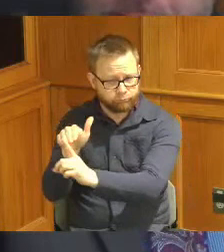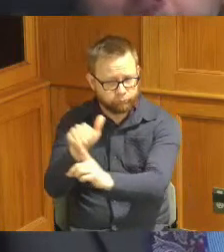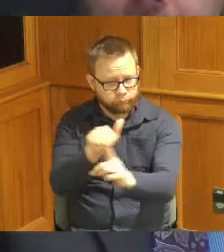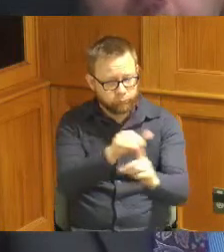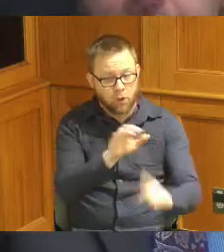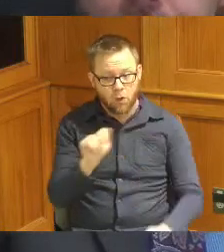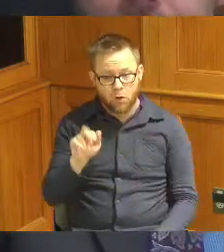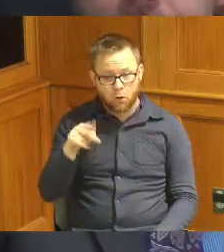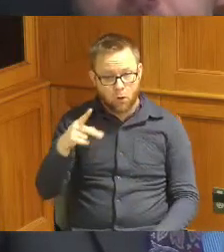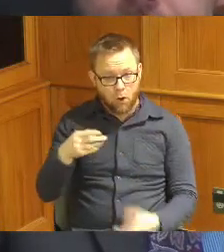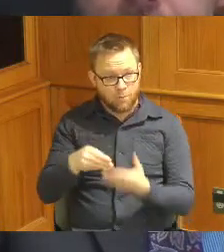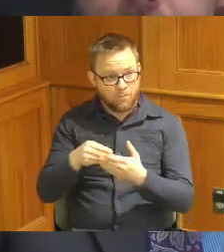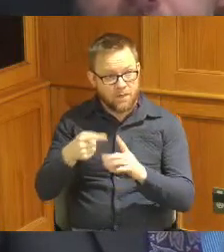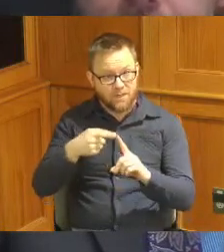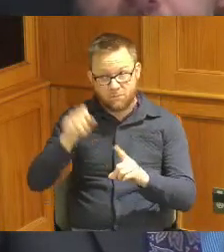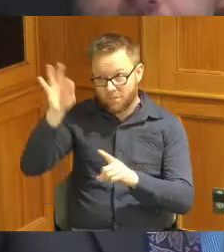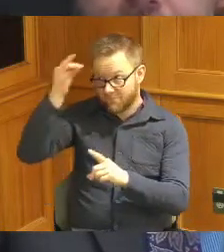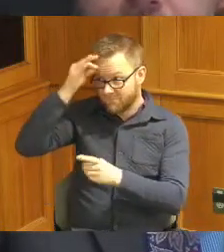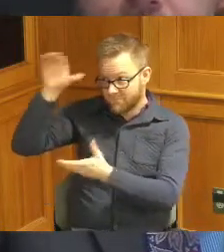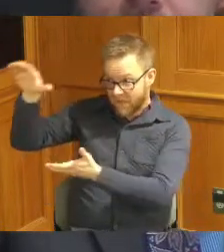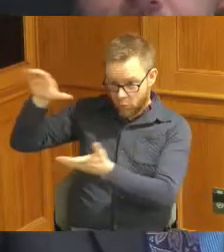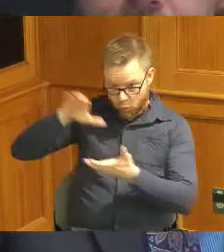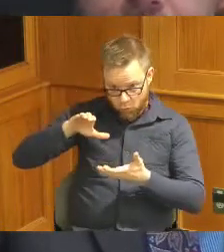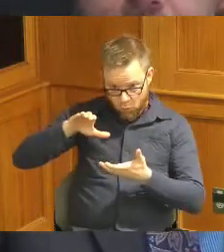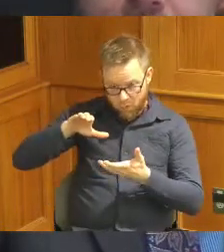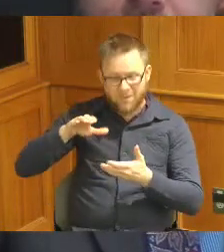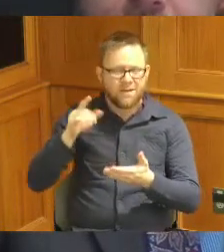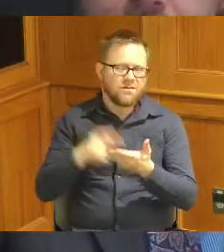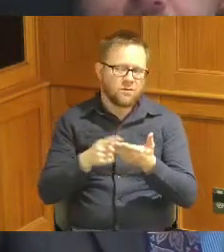dollars came from the federal government and we sometimes forget to thank the federal government